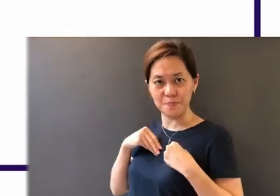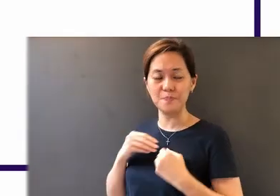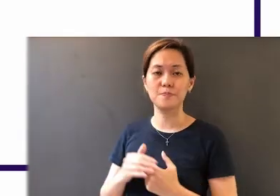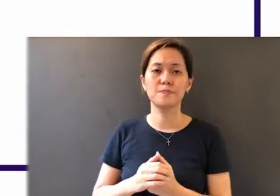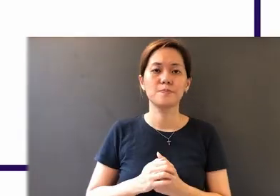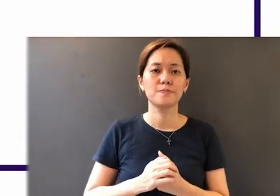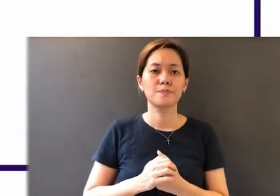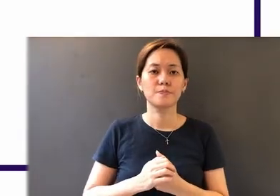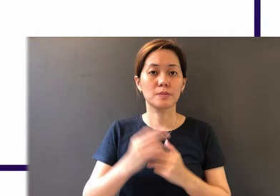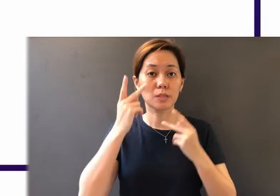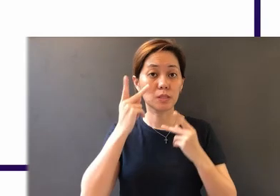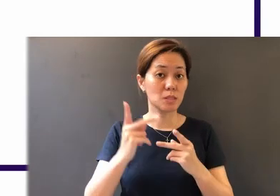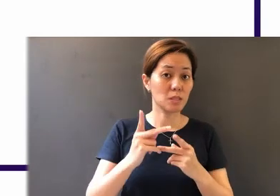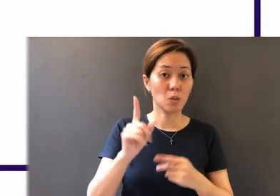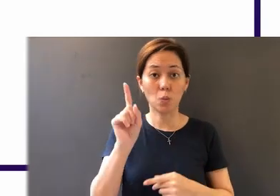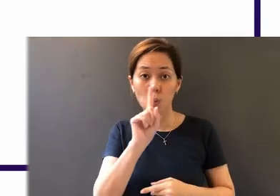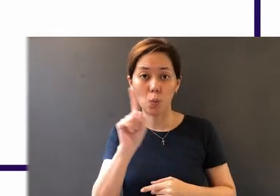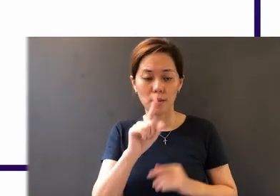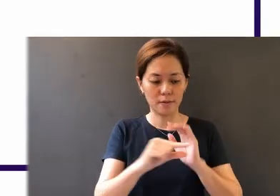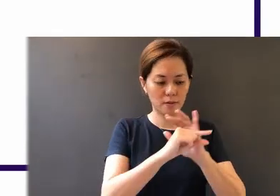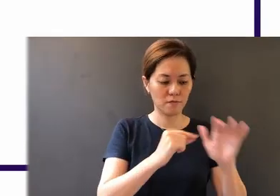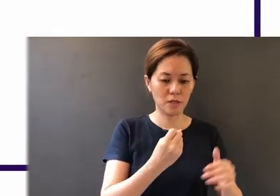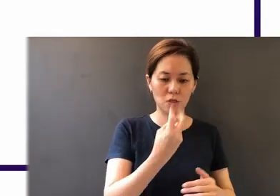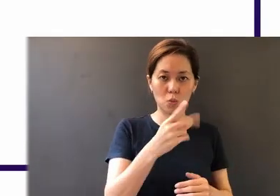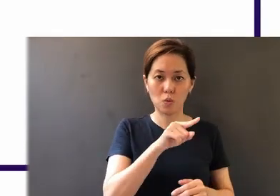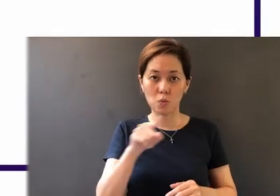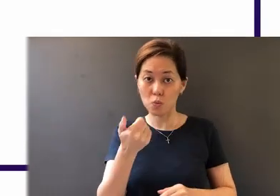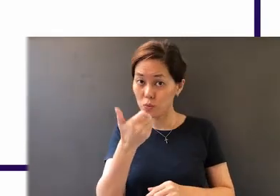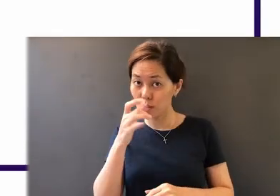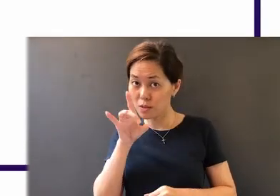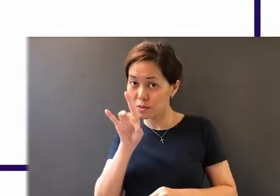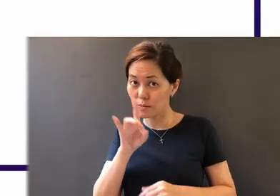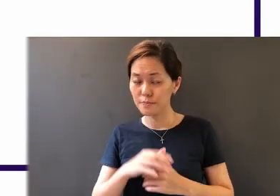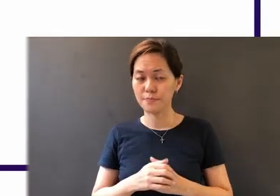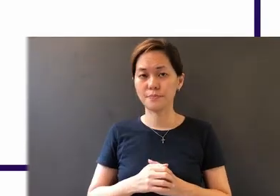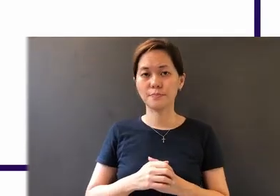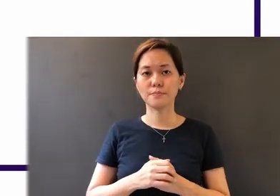and that can be seen in verse 12 to verse 18.